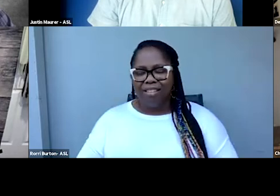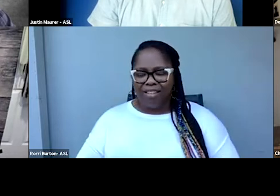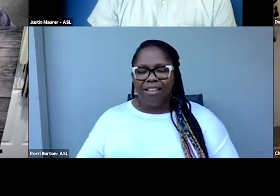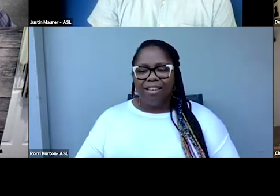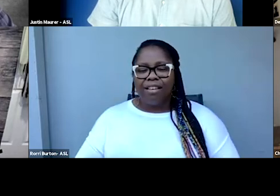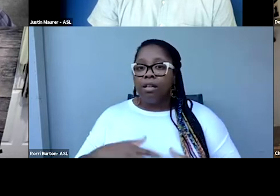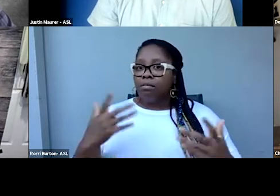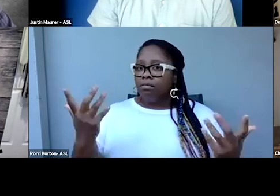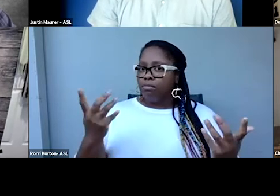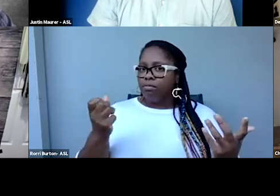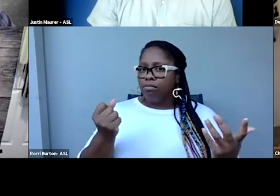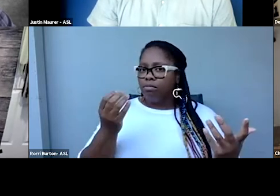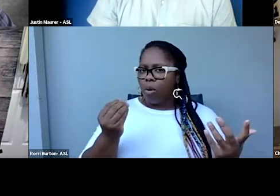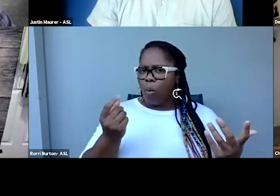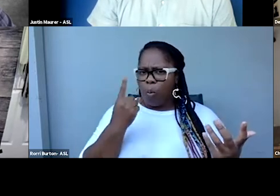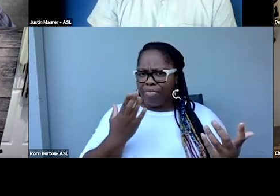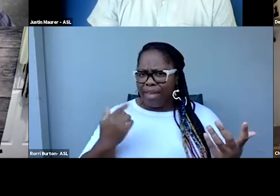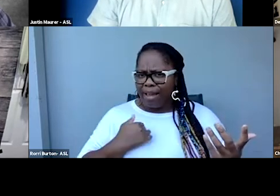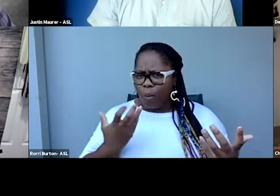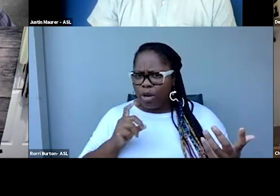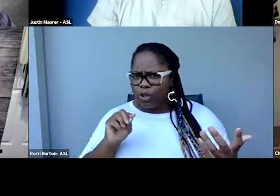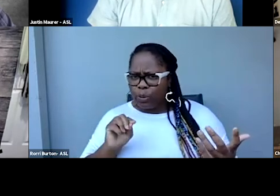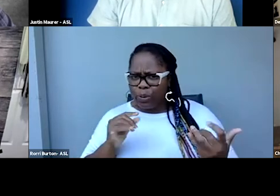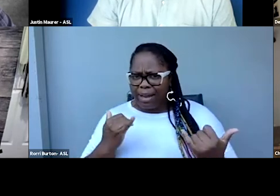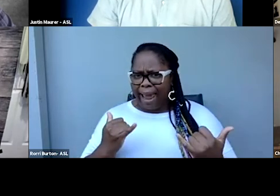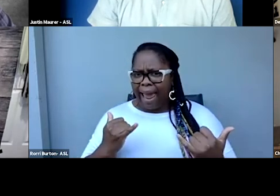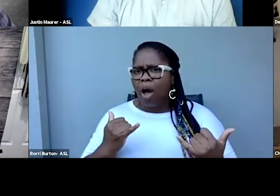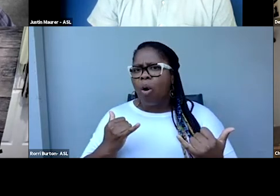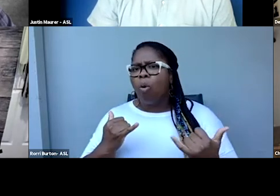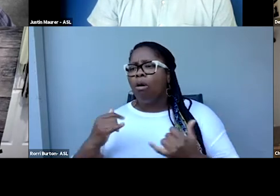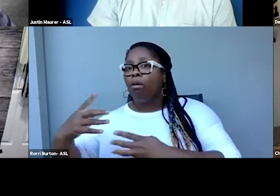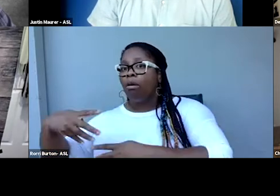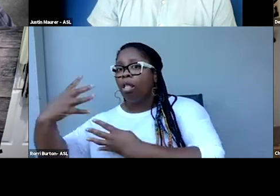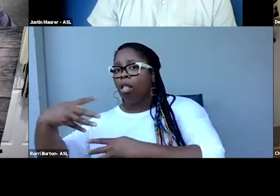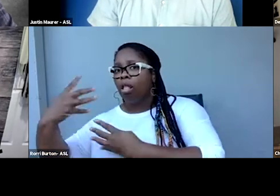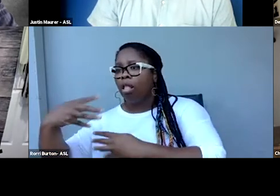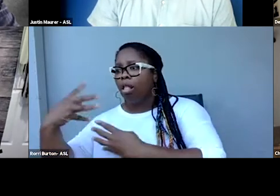So one thing I want to do is turn to a few questions that I've seen that are older,